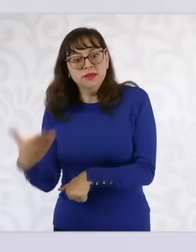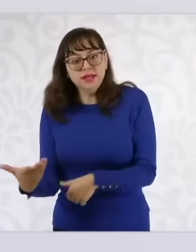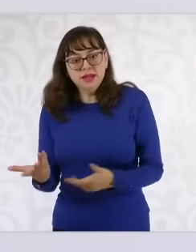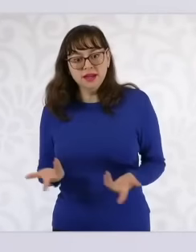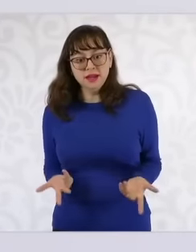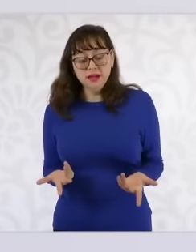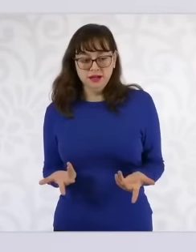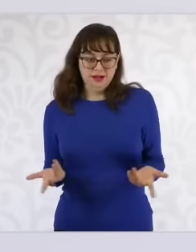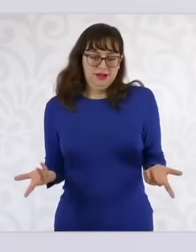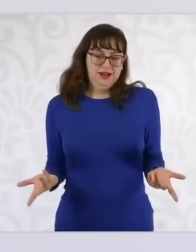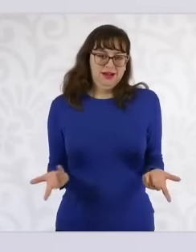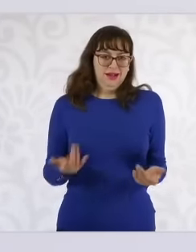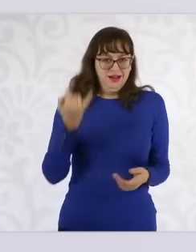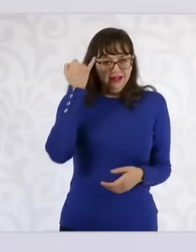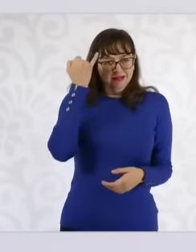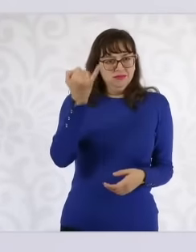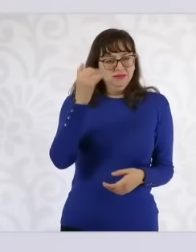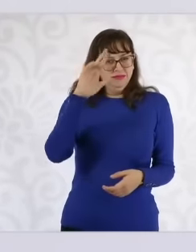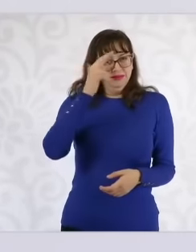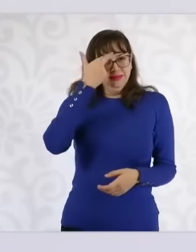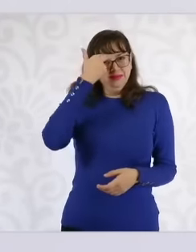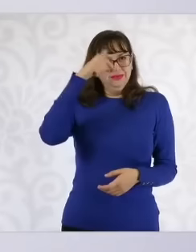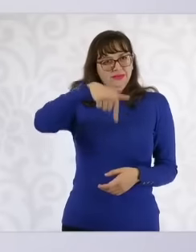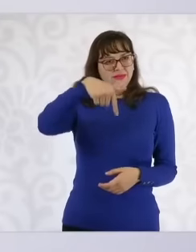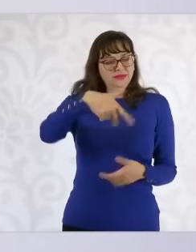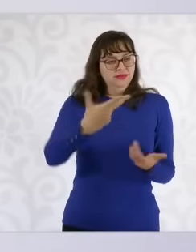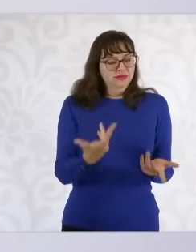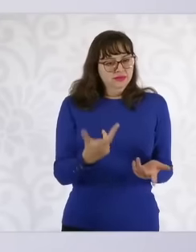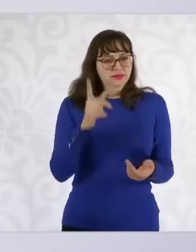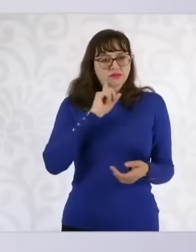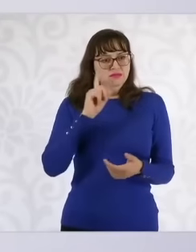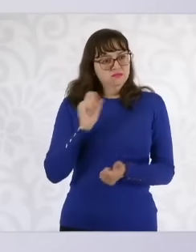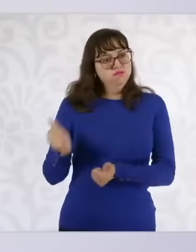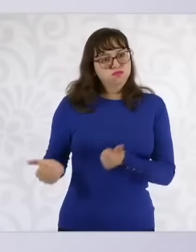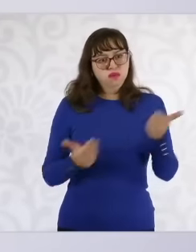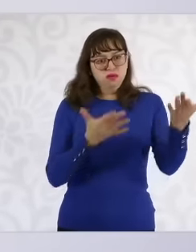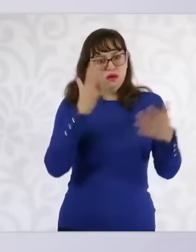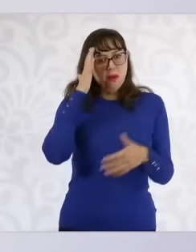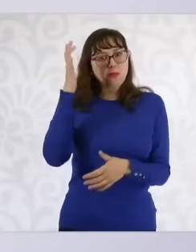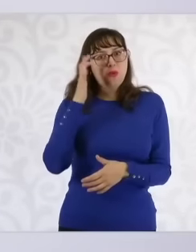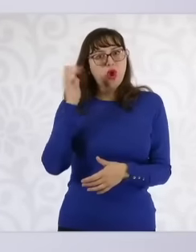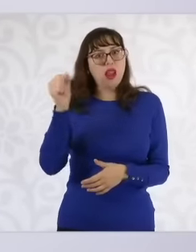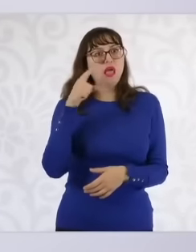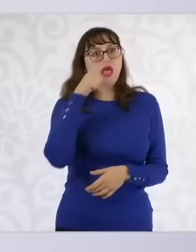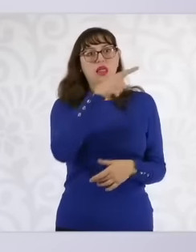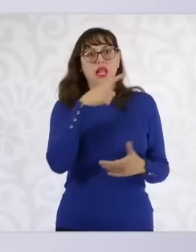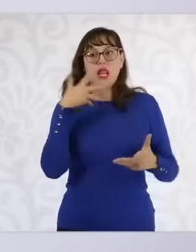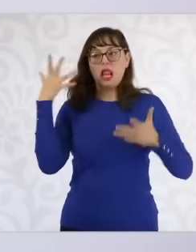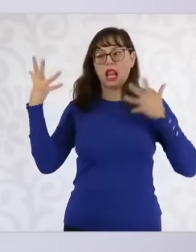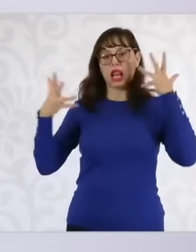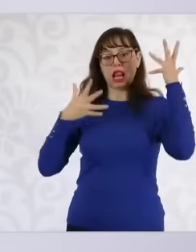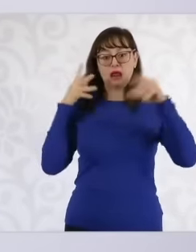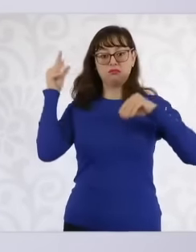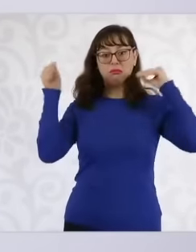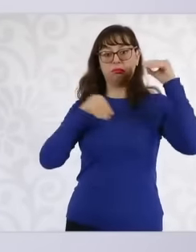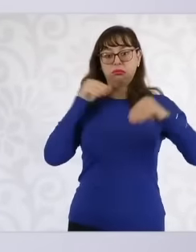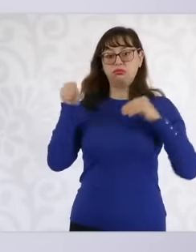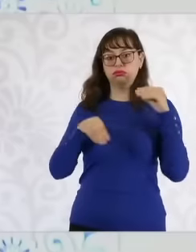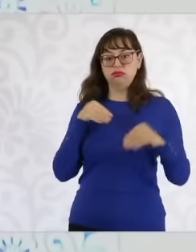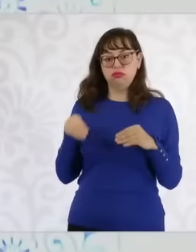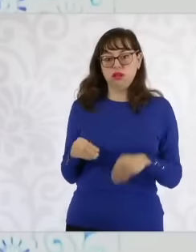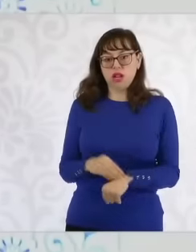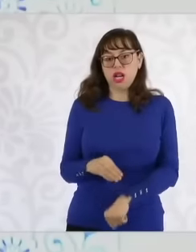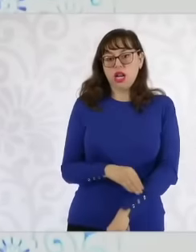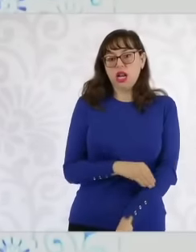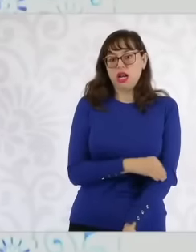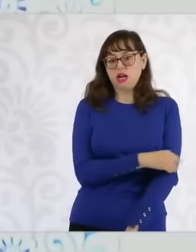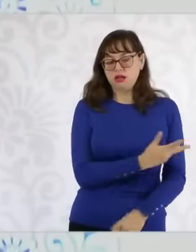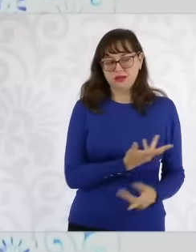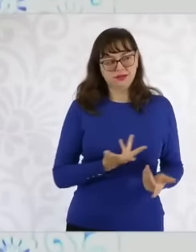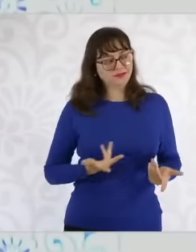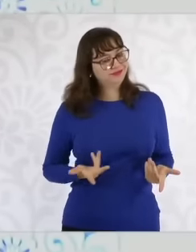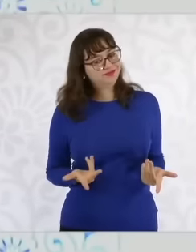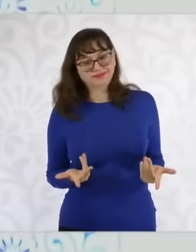of Morelos or other cases. In the case of a feminicide, a prosecutor's office will say that it is a